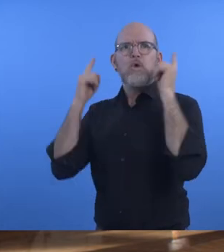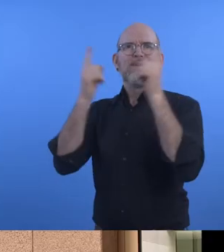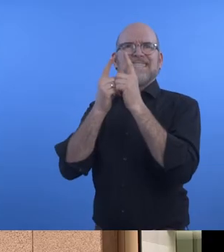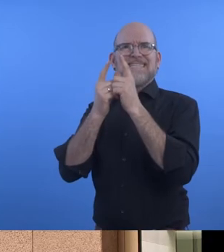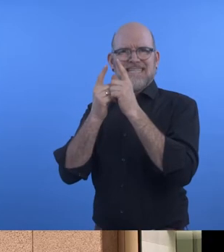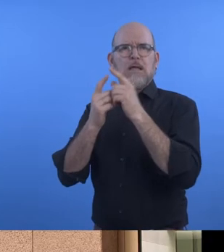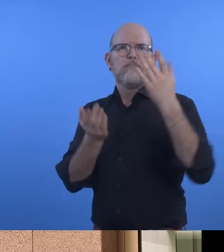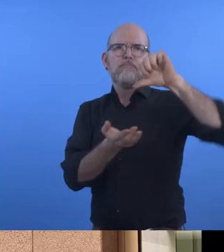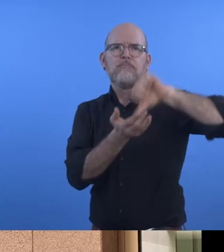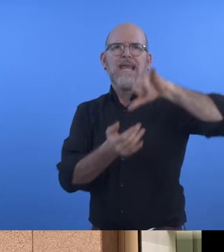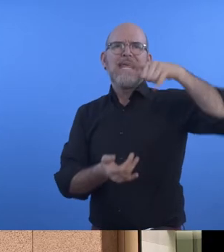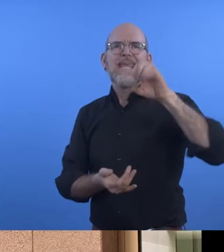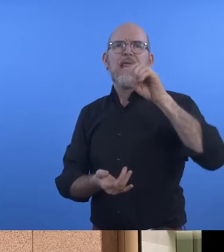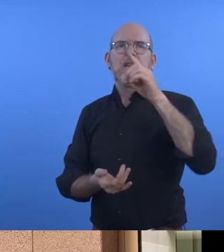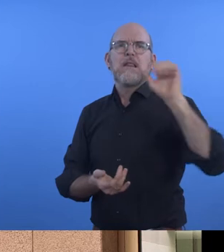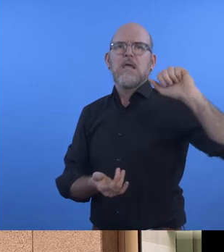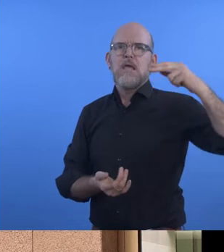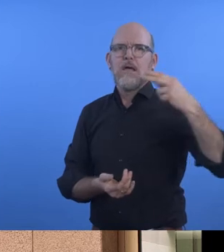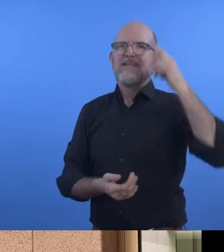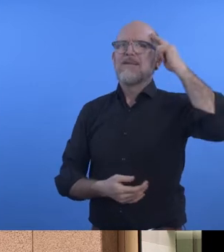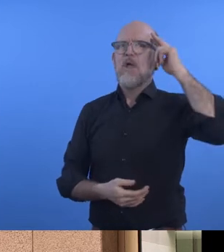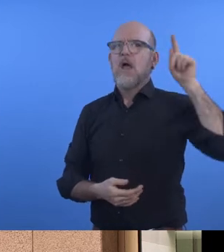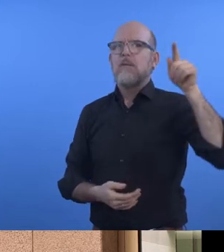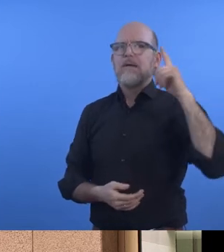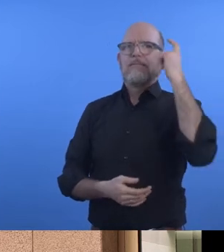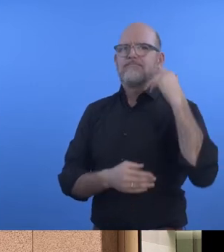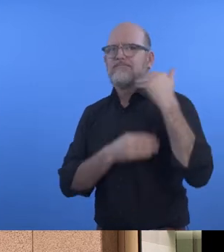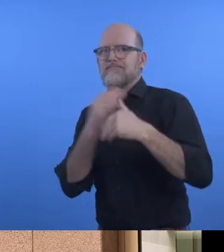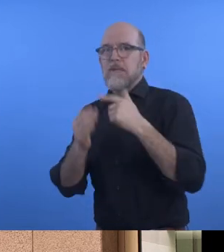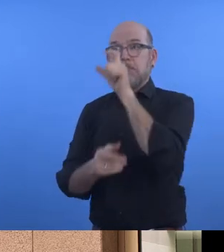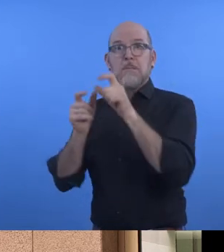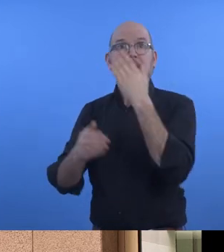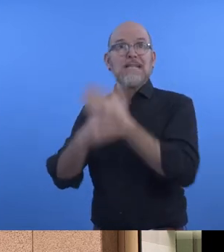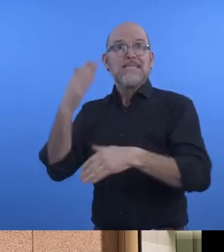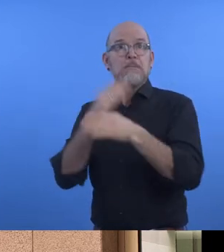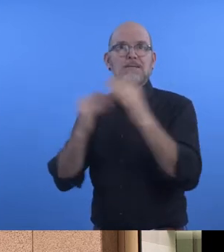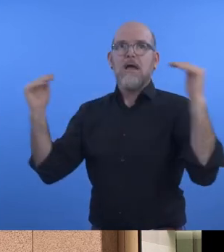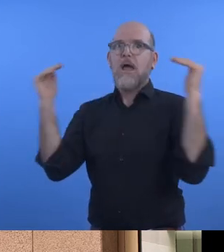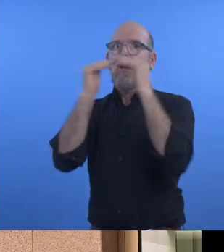King Abdulaziz University in Jeddah, Saudi Arabia, to provide equal access